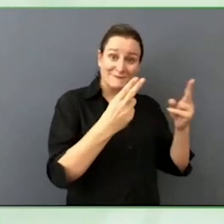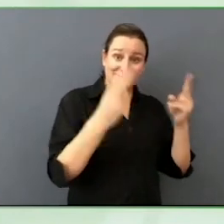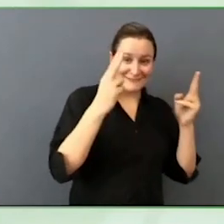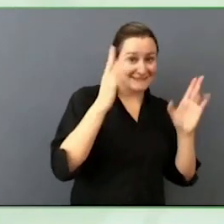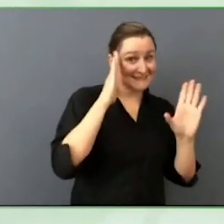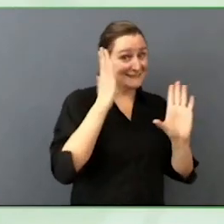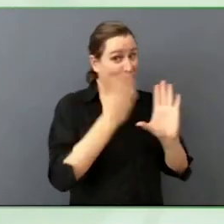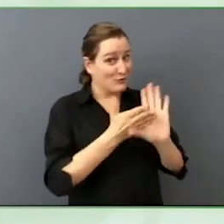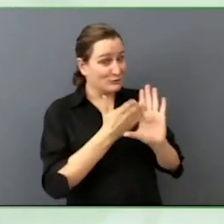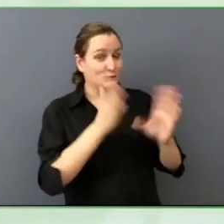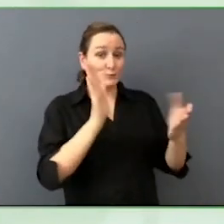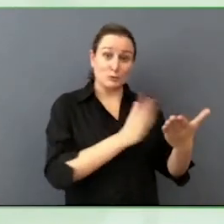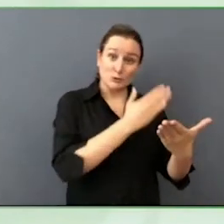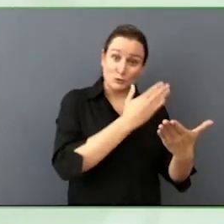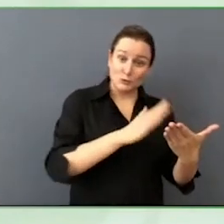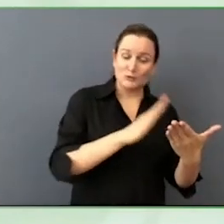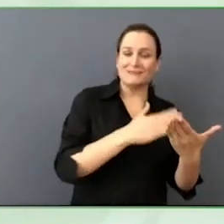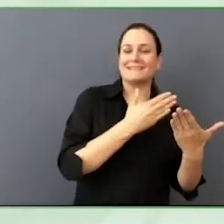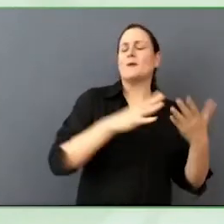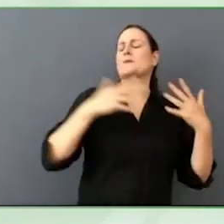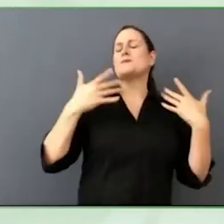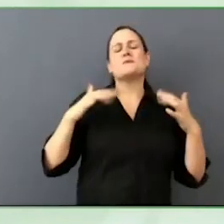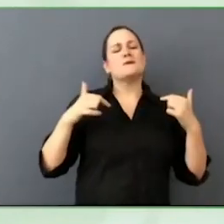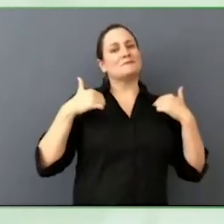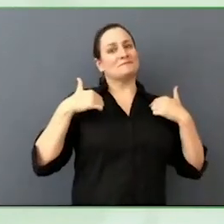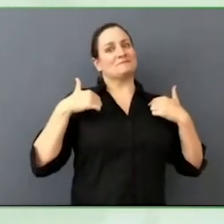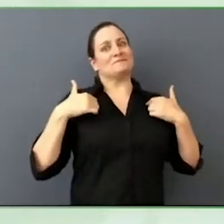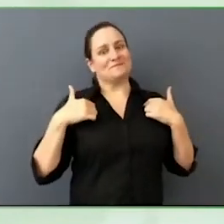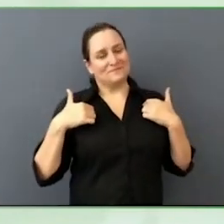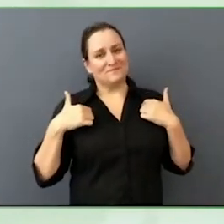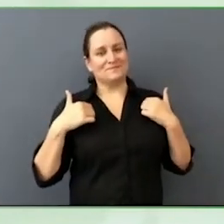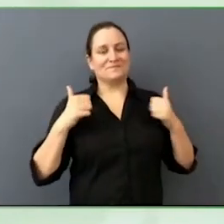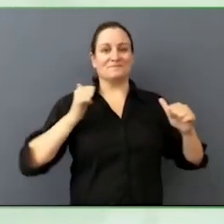I was say that my performing at education was the best part of my education.